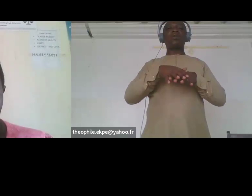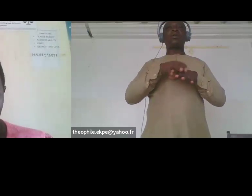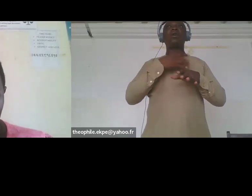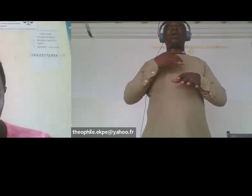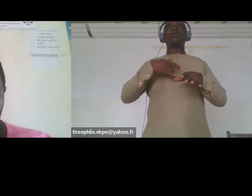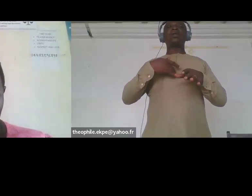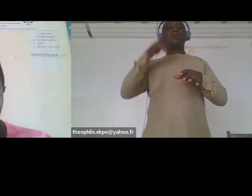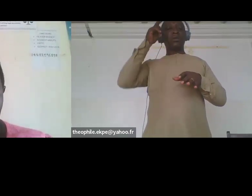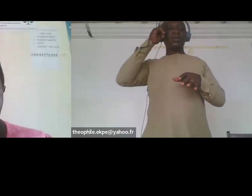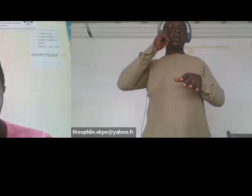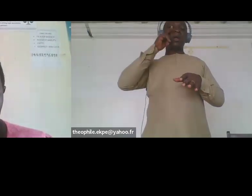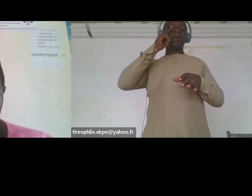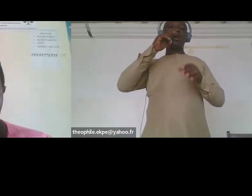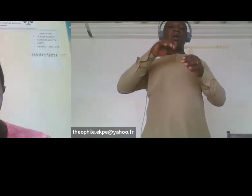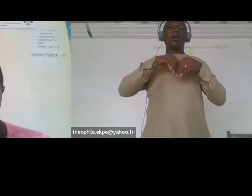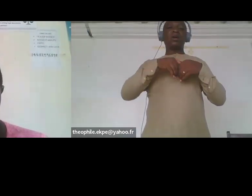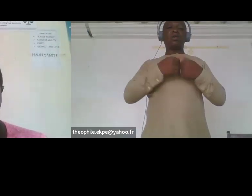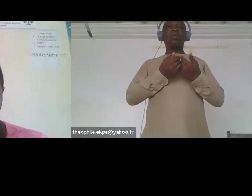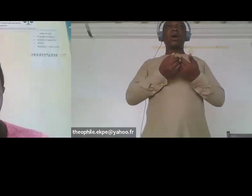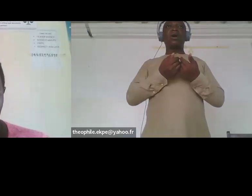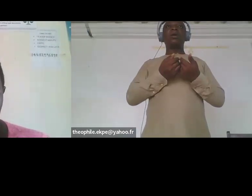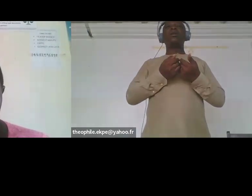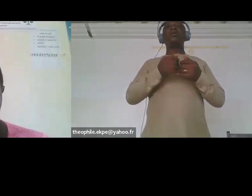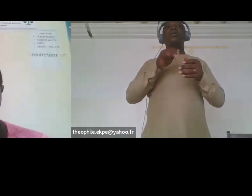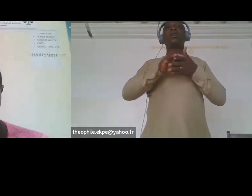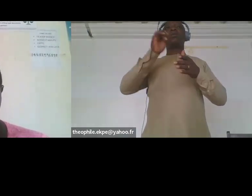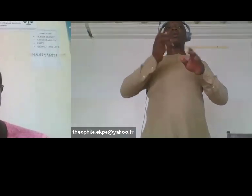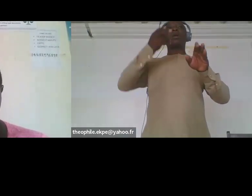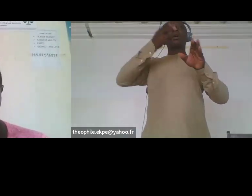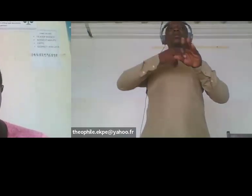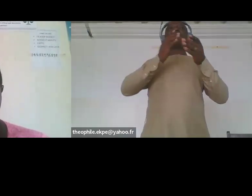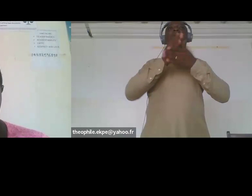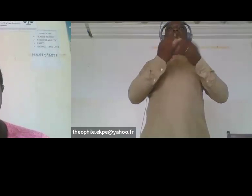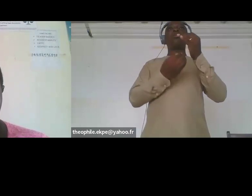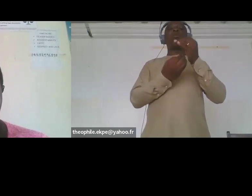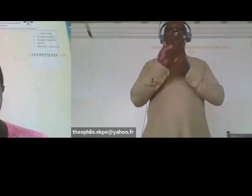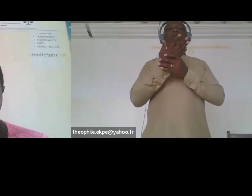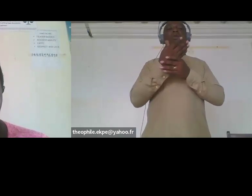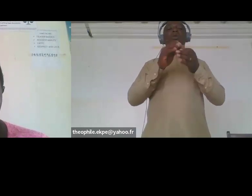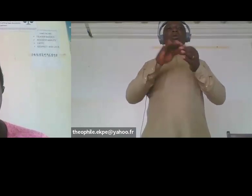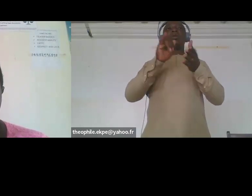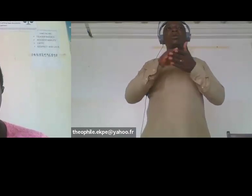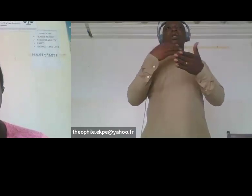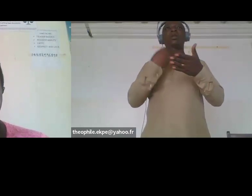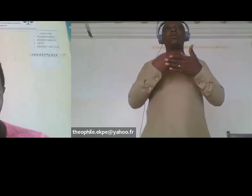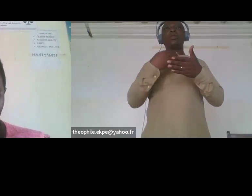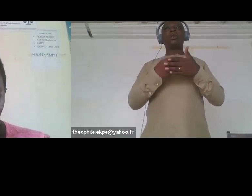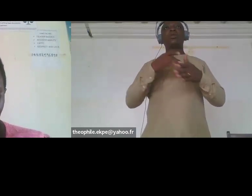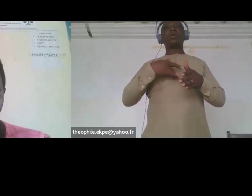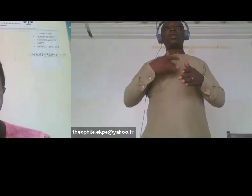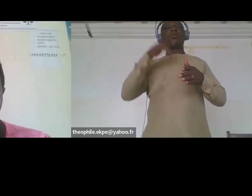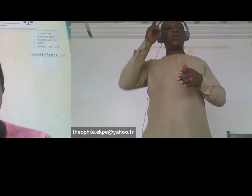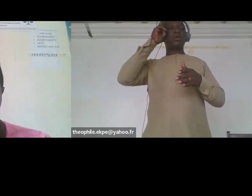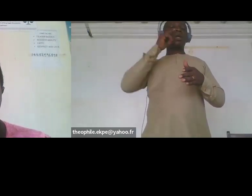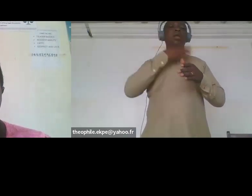[SOPHIE] and how LIDDWA has engaged in the promotion of this gender and disability sensitiv budgeting